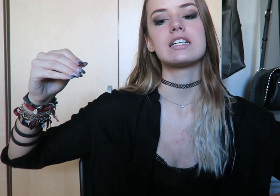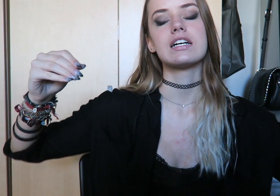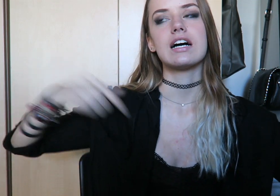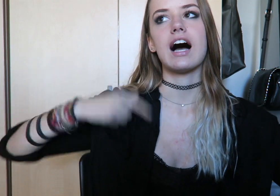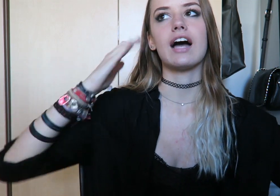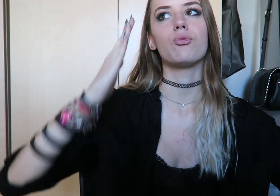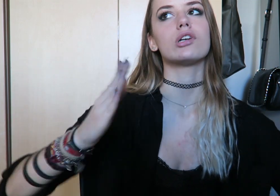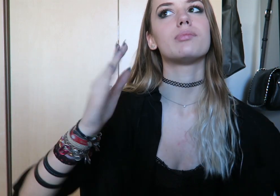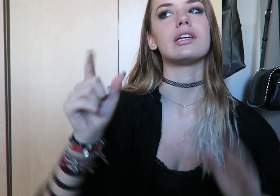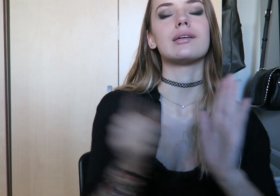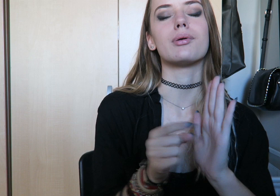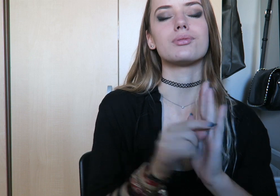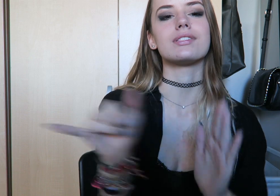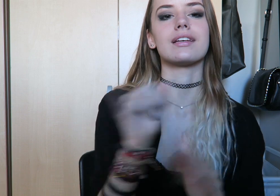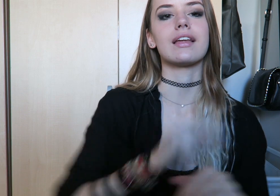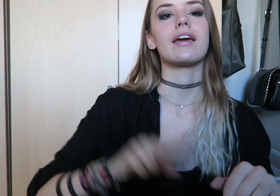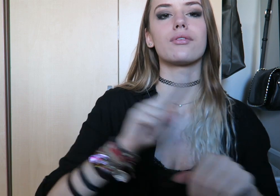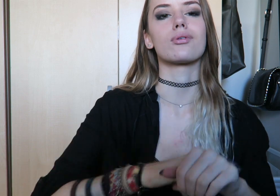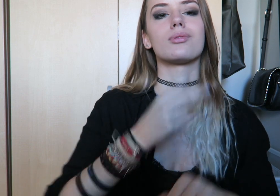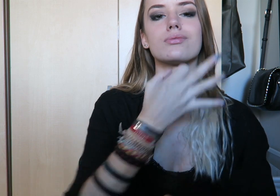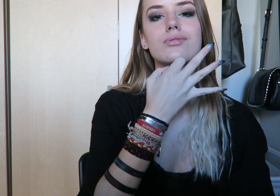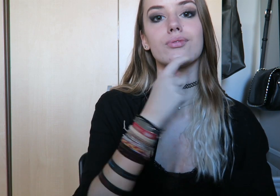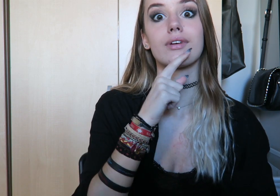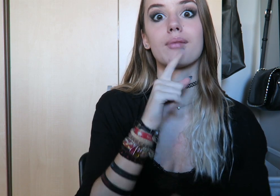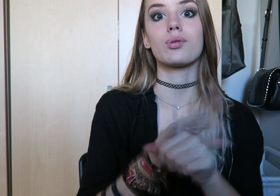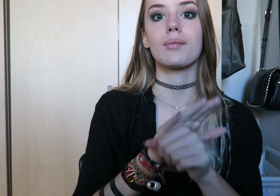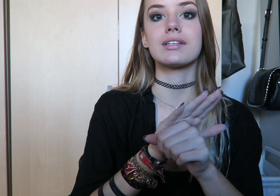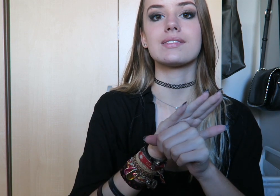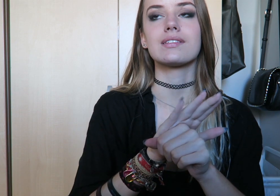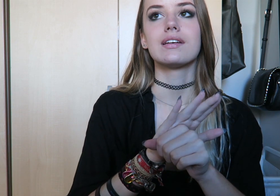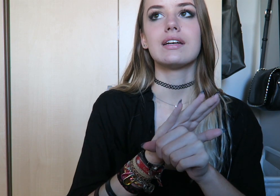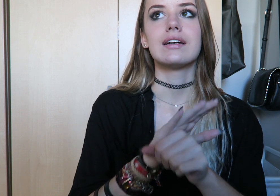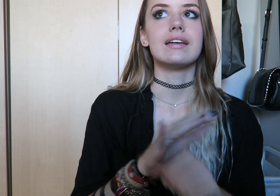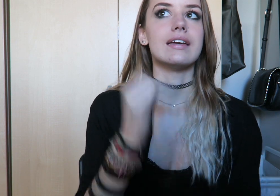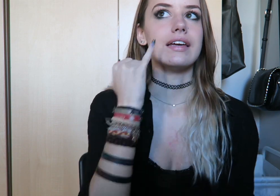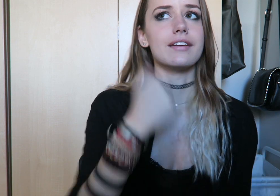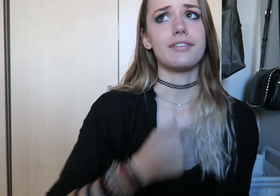and um, I will be posting like normal soon. I promise.